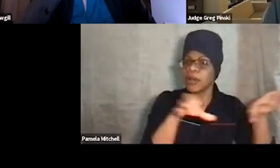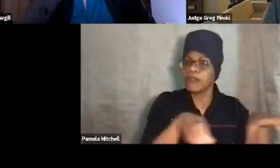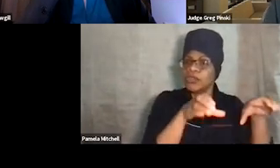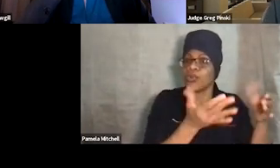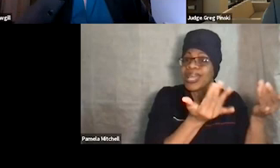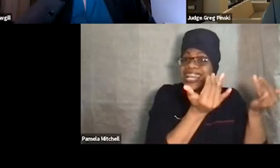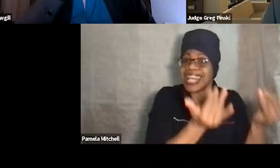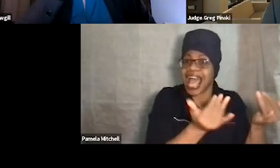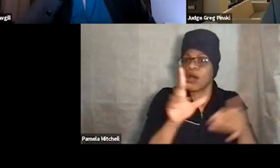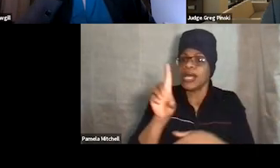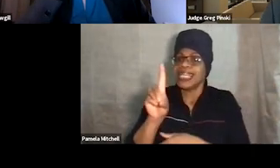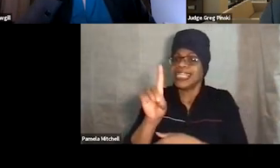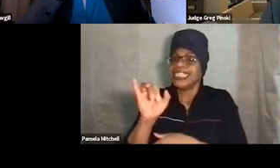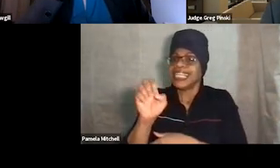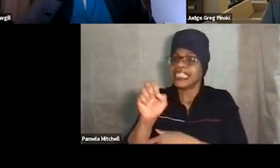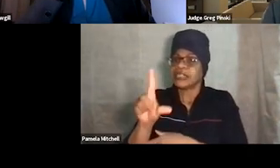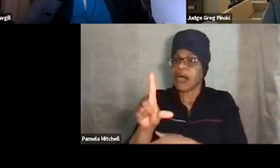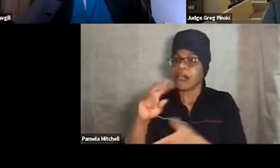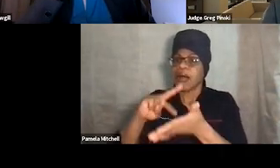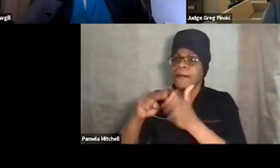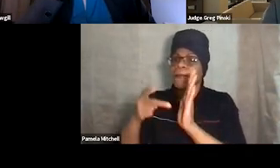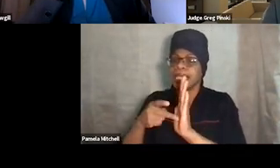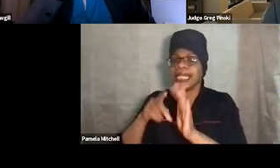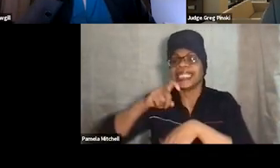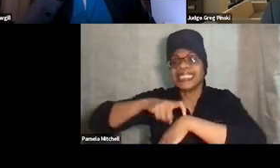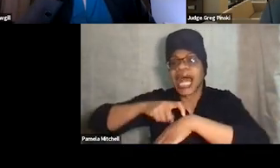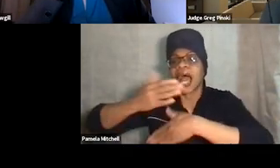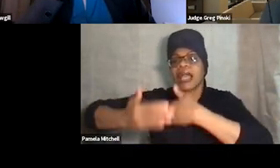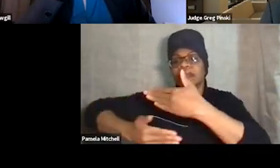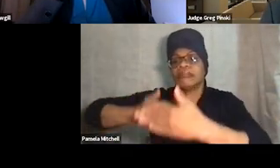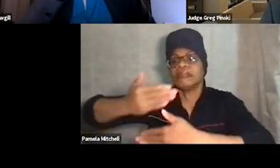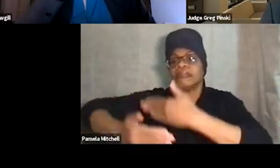distal meaning something that takes time to accomplish, takes skills,